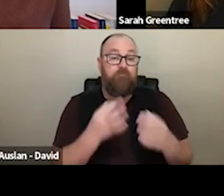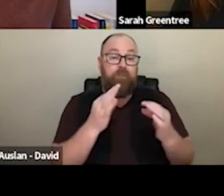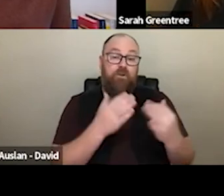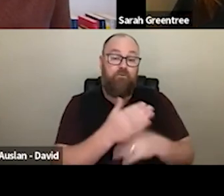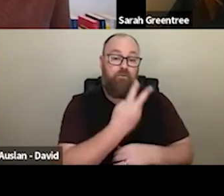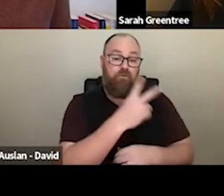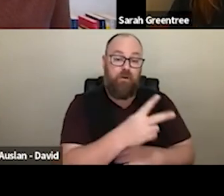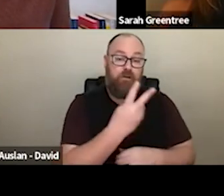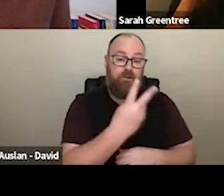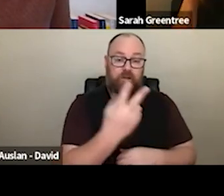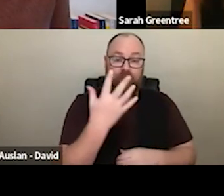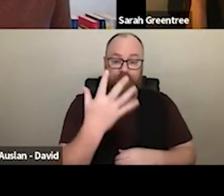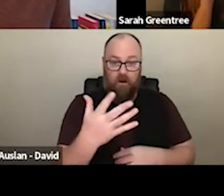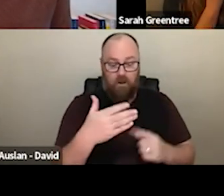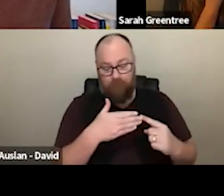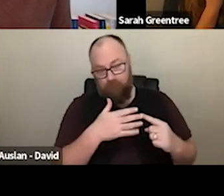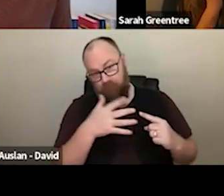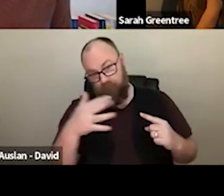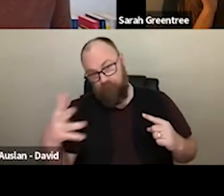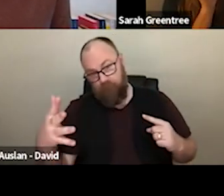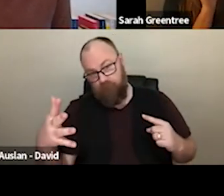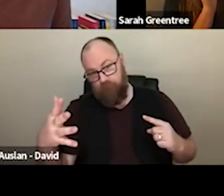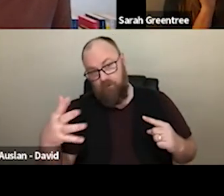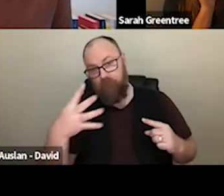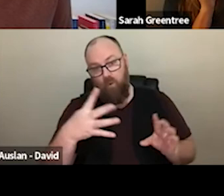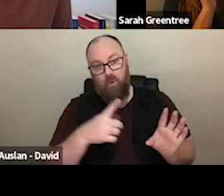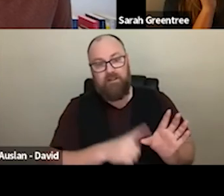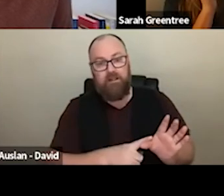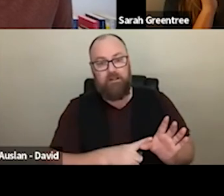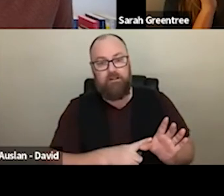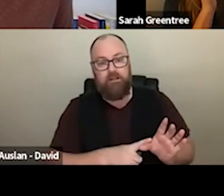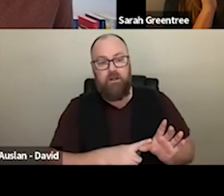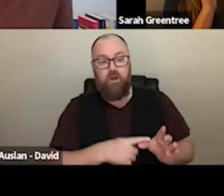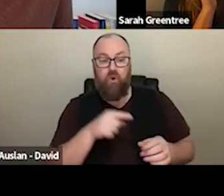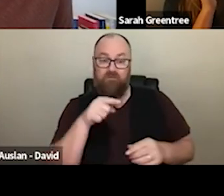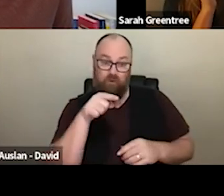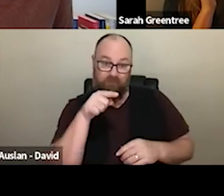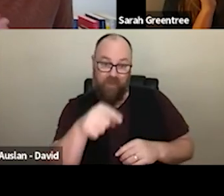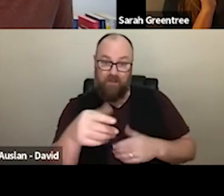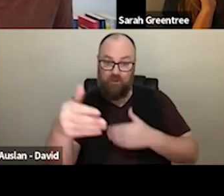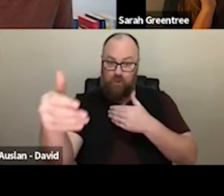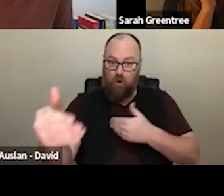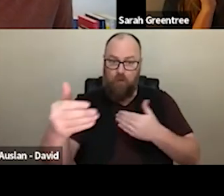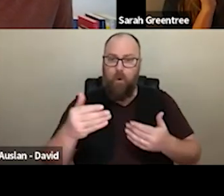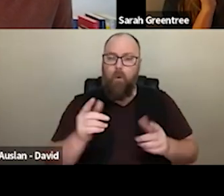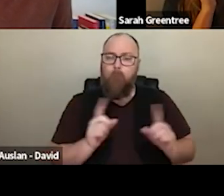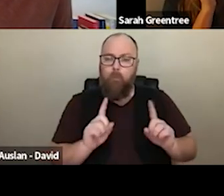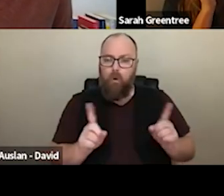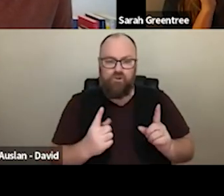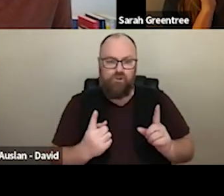this funding round so 2,025 onwards, and over that new operating period, How are you going to be responding? operating., How are you going to be responding What are the changes that you're going to be making and seeking?